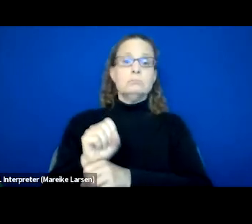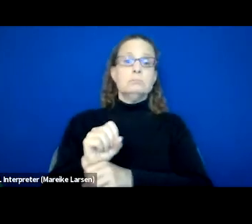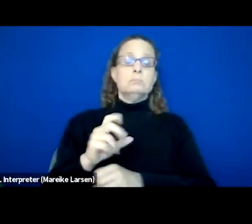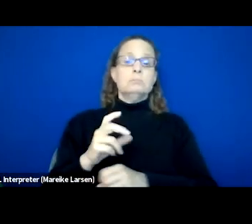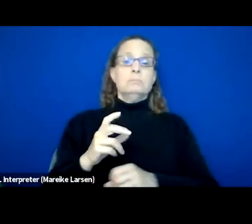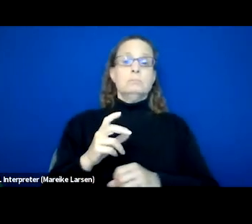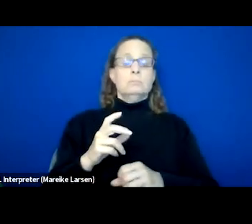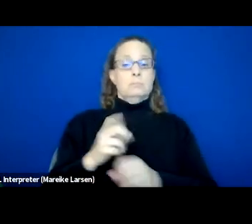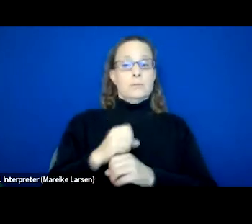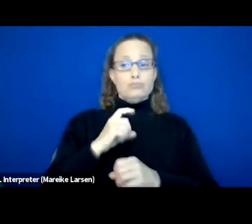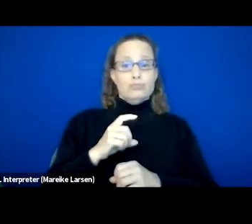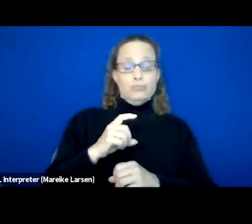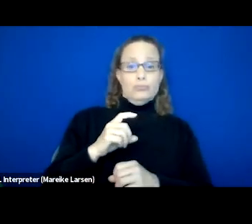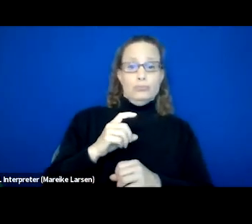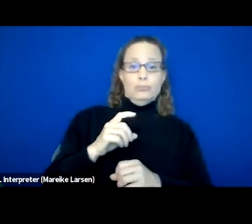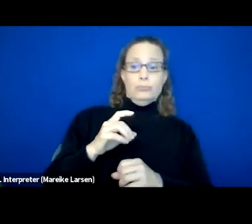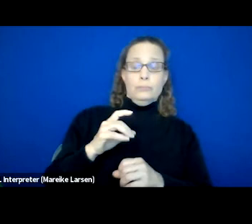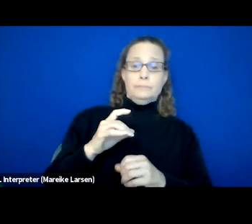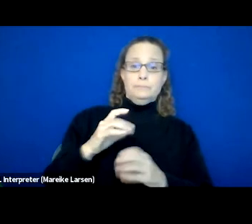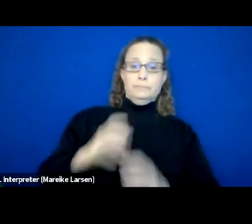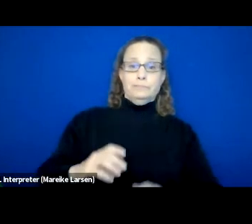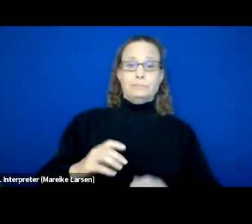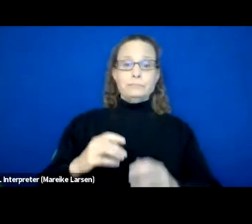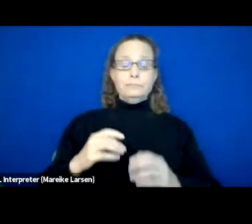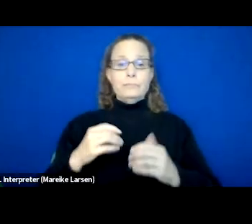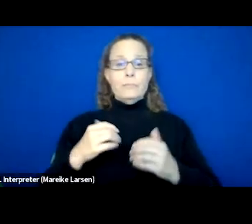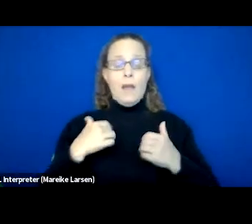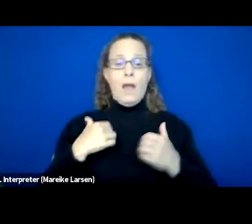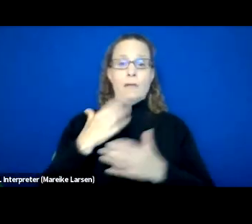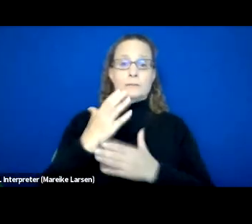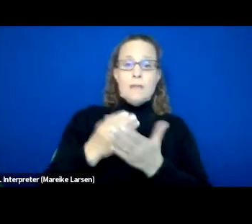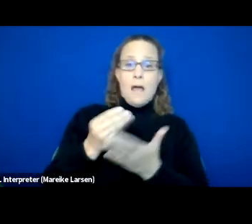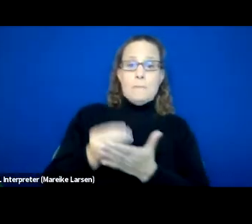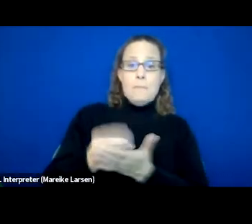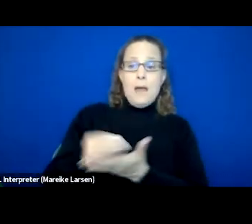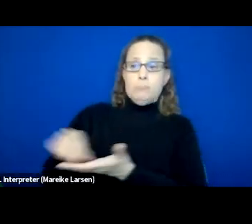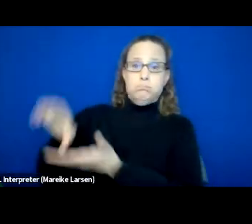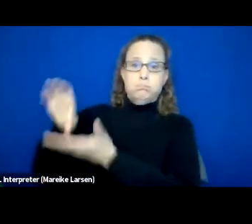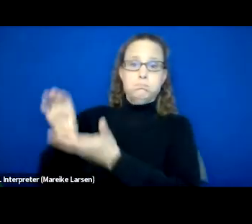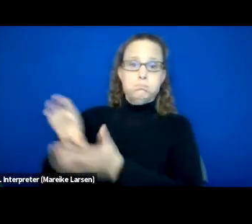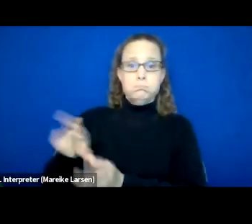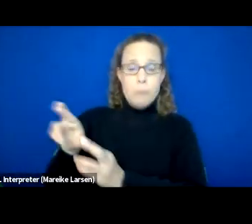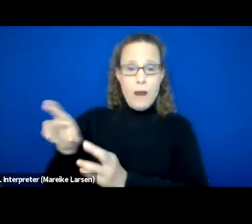We wanna make sure that they have a cushion and when they start phasing up to the next level